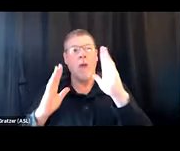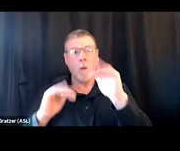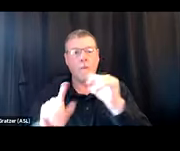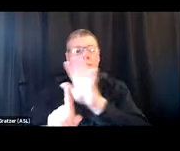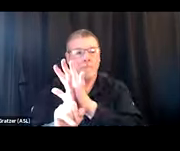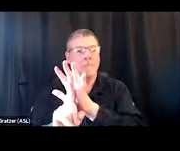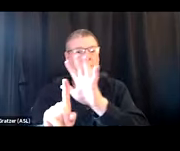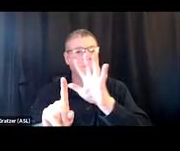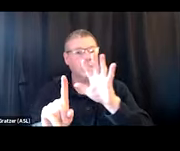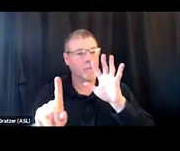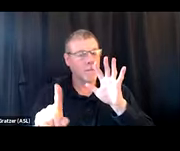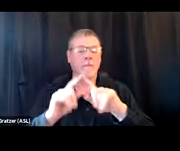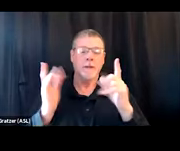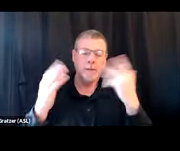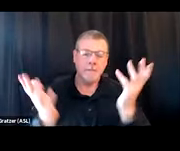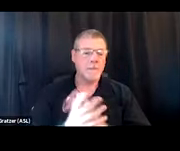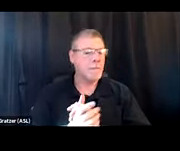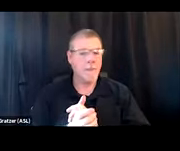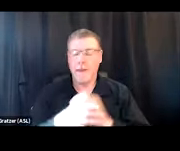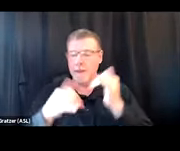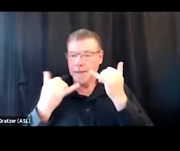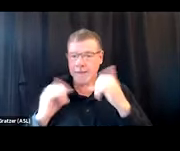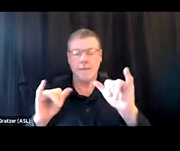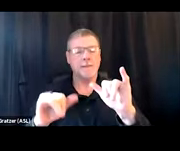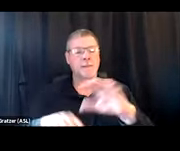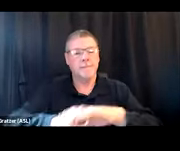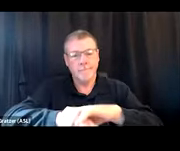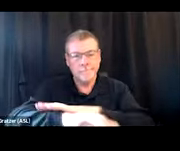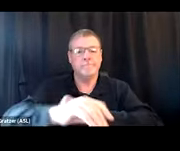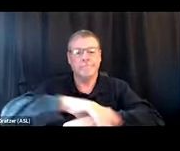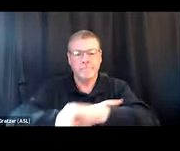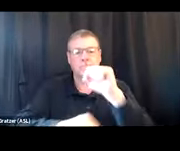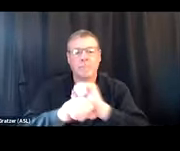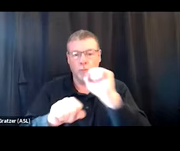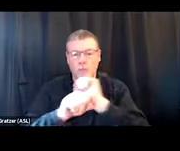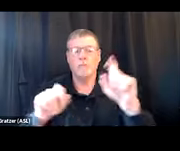but there's much still to do, I think the more important it is